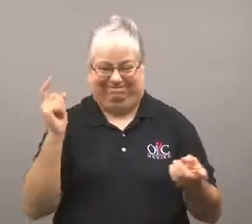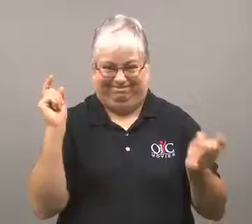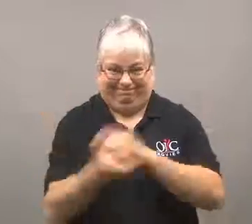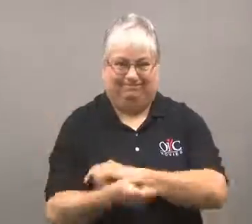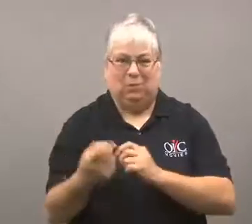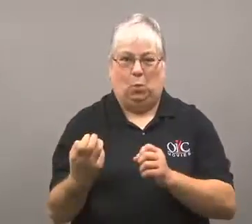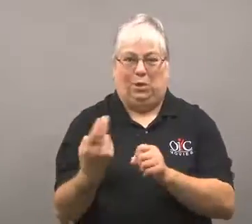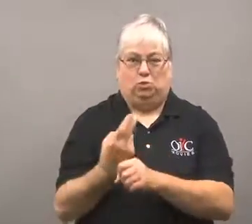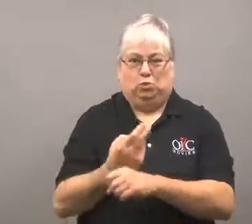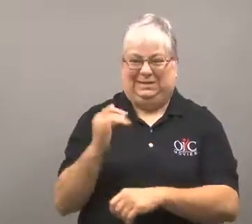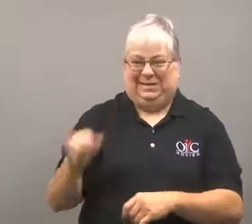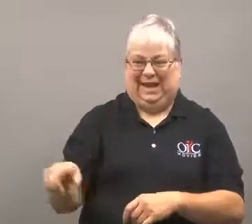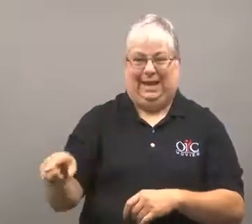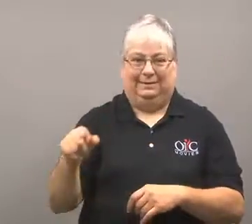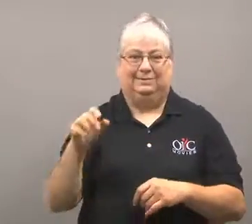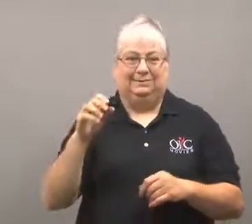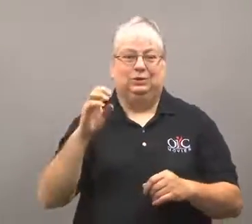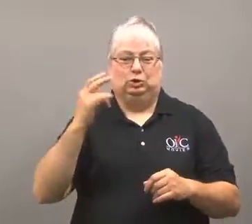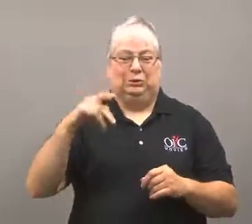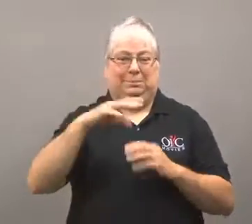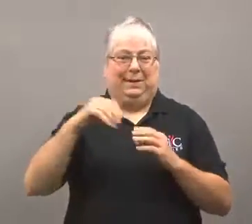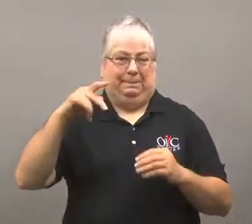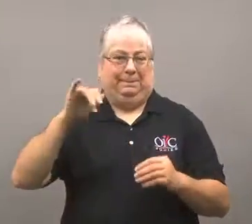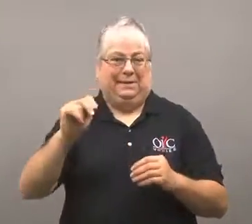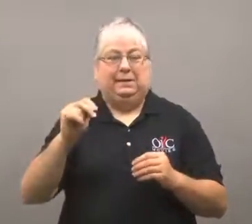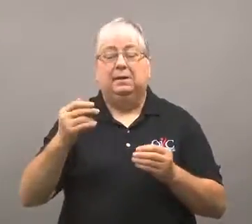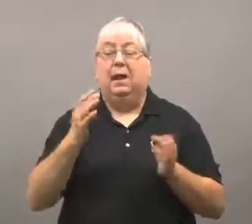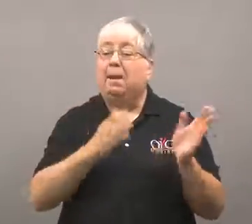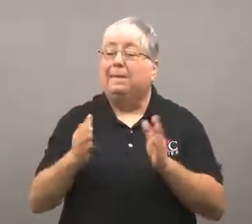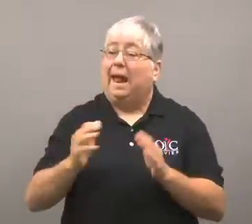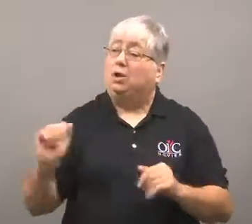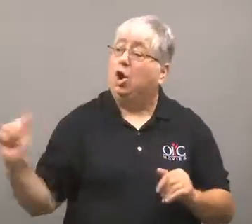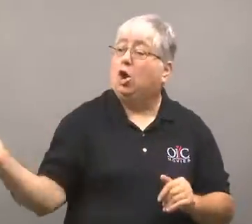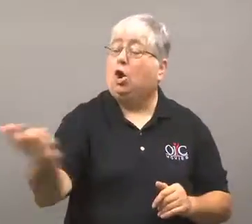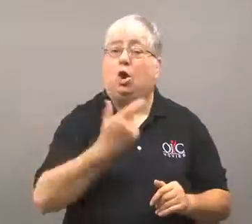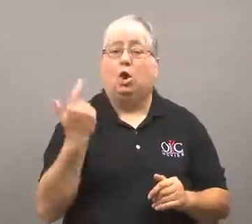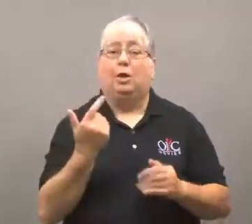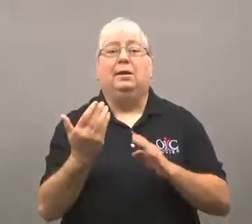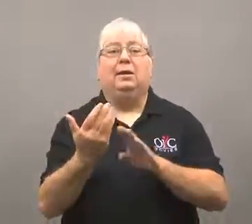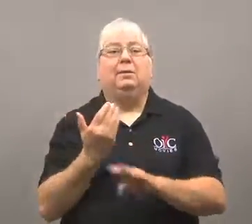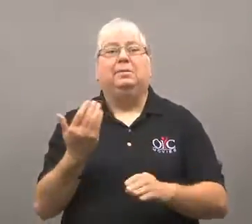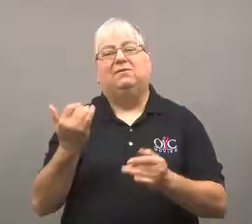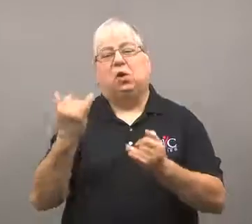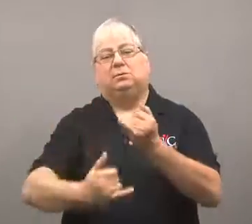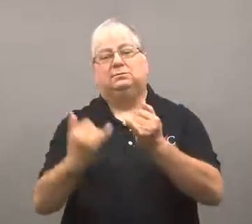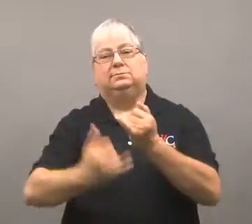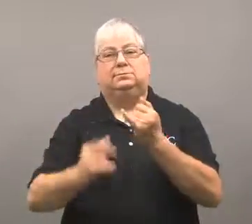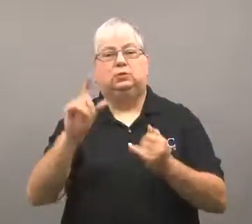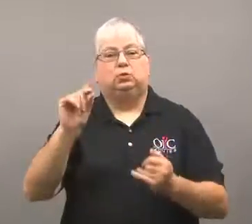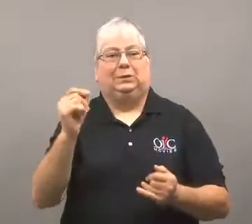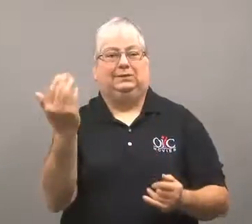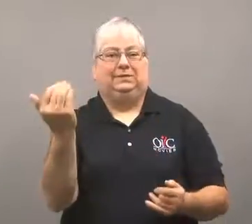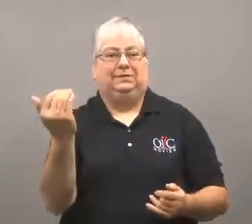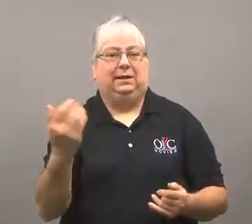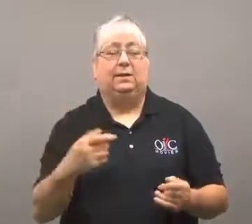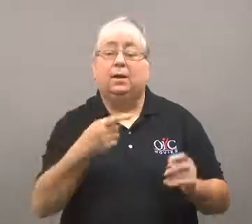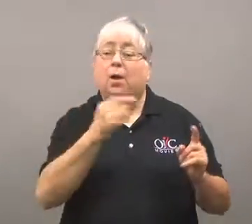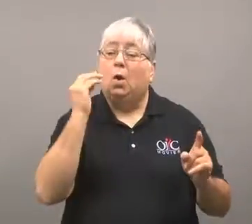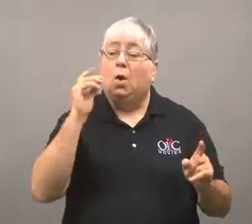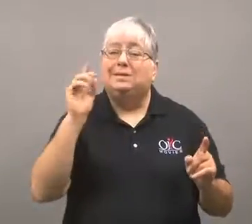The goal is to convert to chip and pin by the end of 2015.